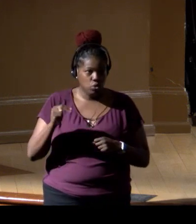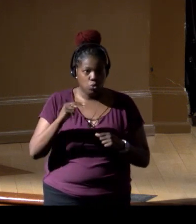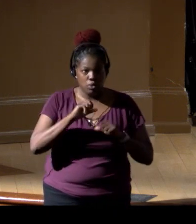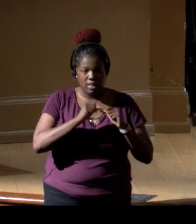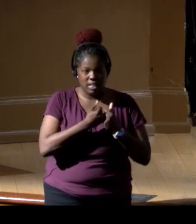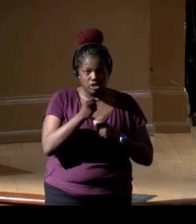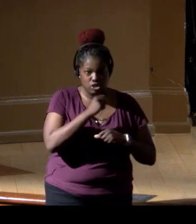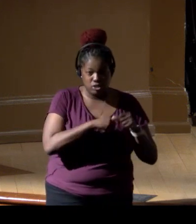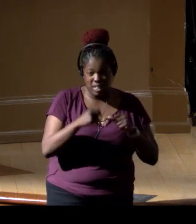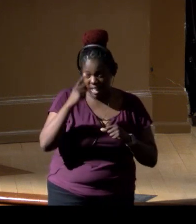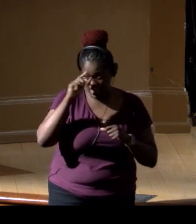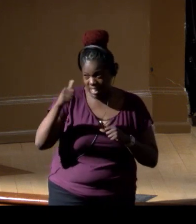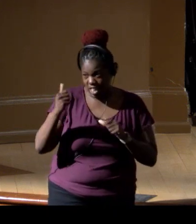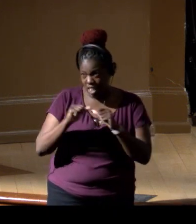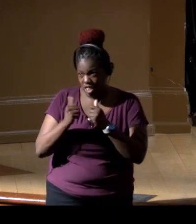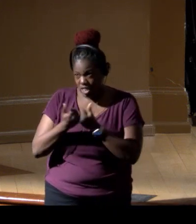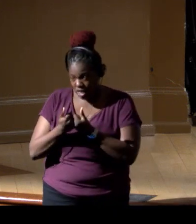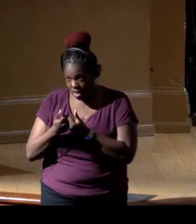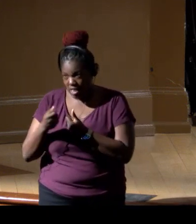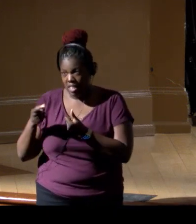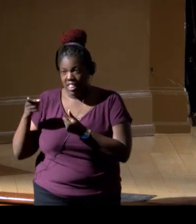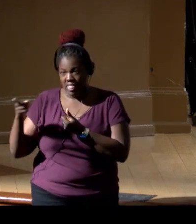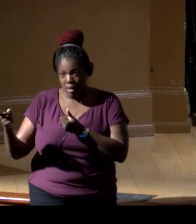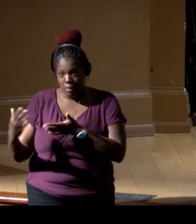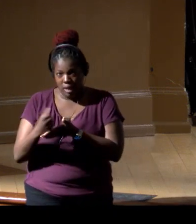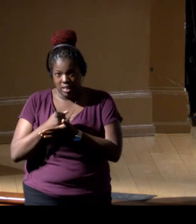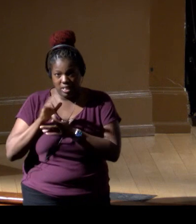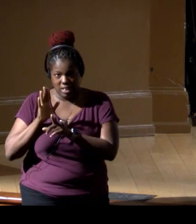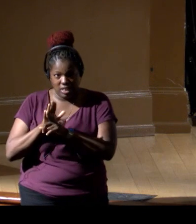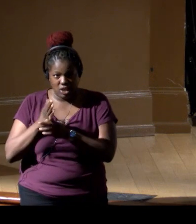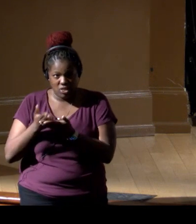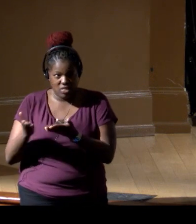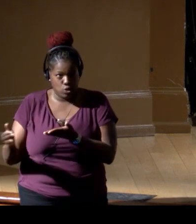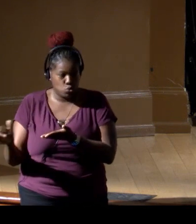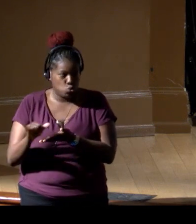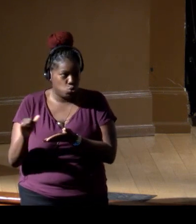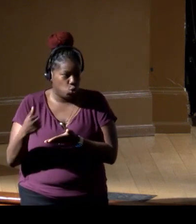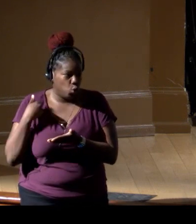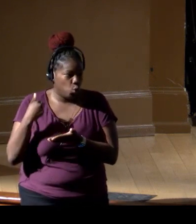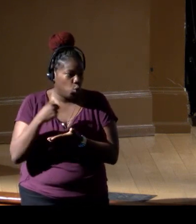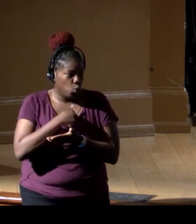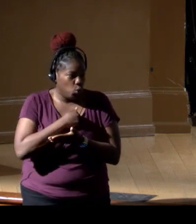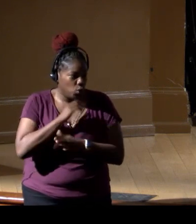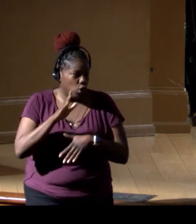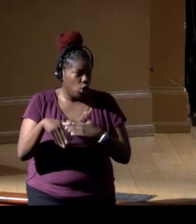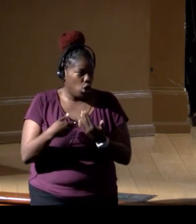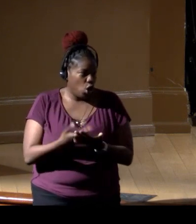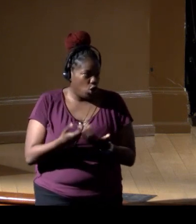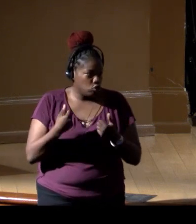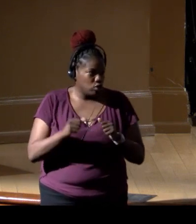I think other agencies have been pulling together their works as well. So we're all putting together what the pieces